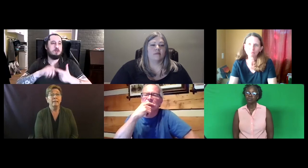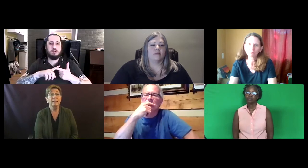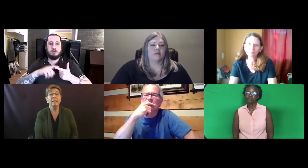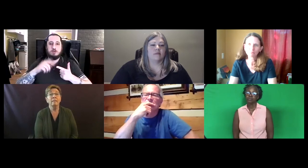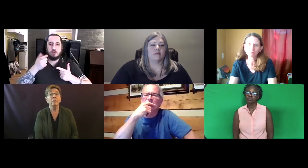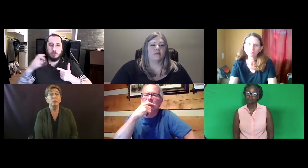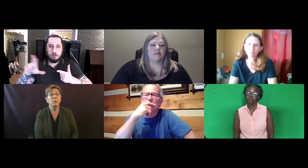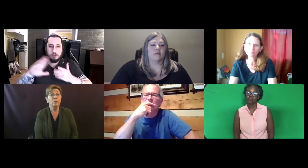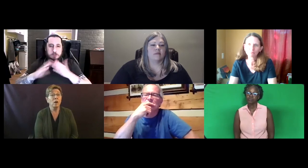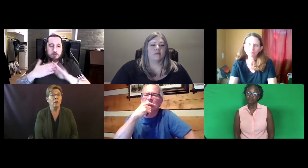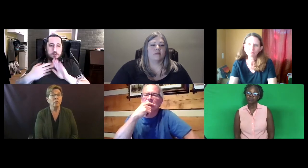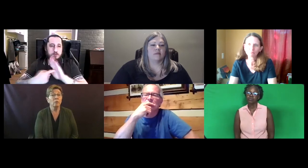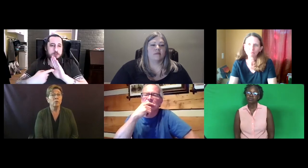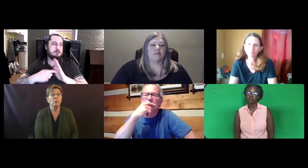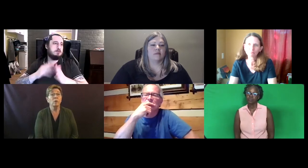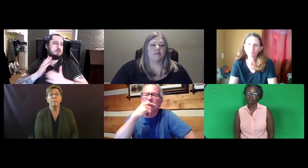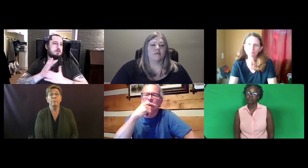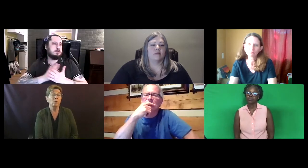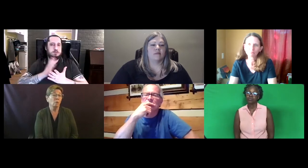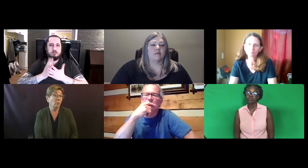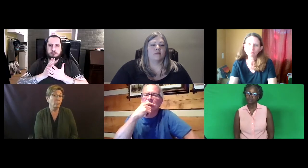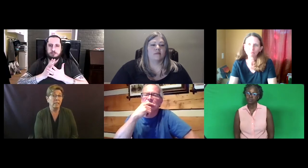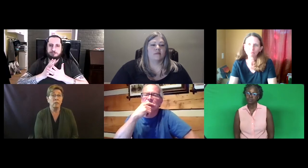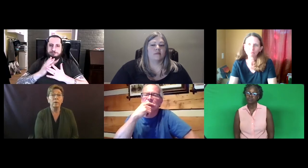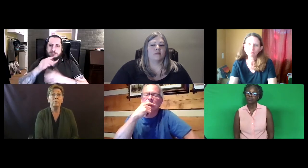That the individuals are those who are from, you know, representing the queer community,